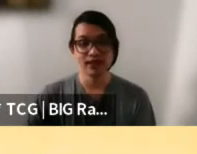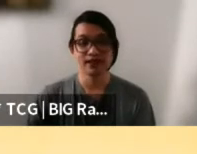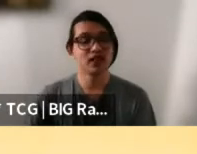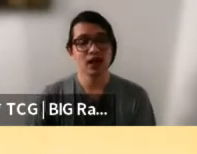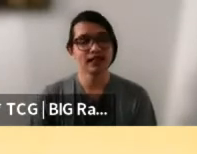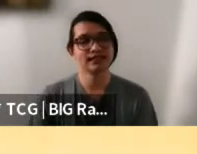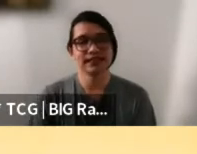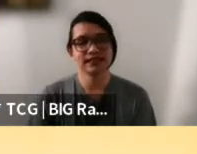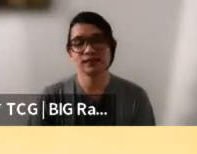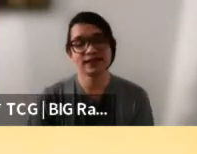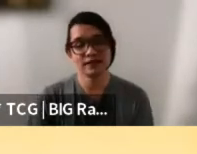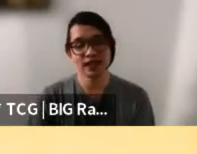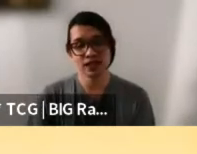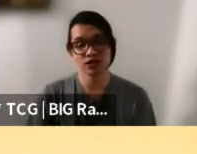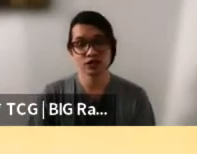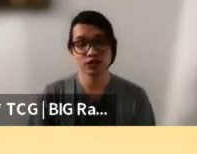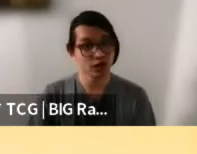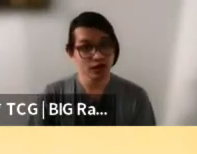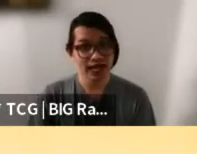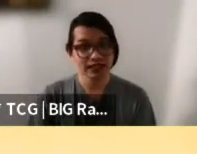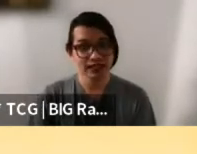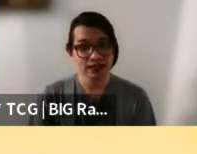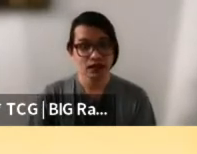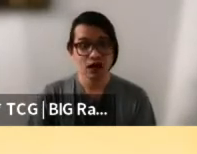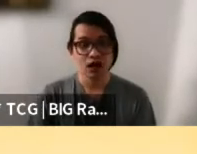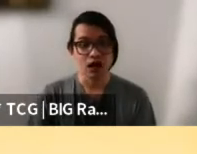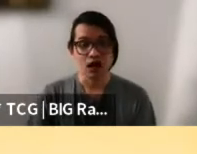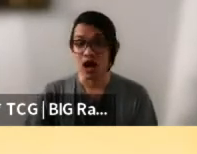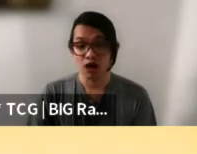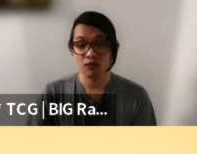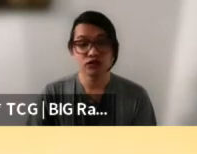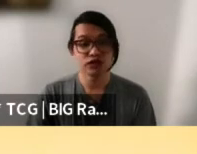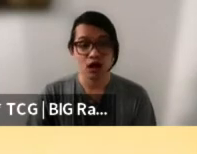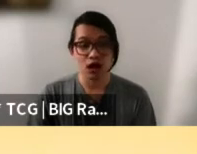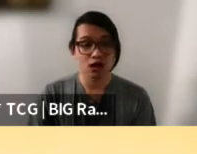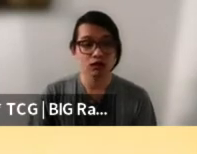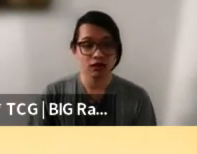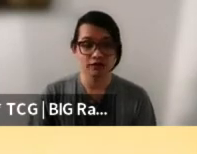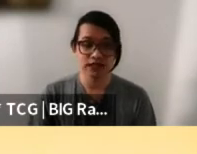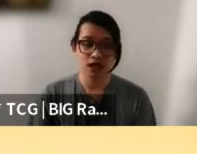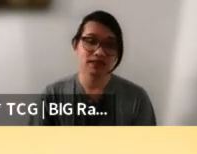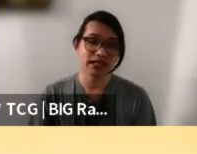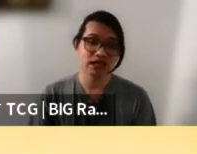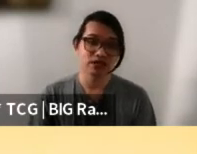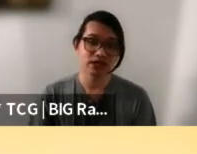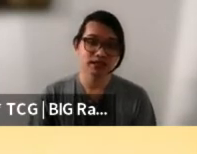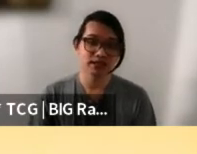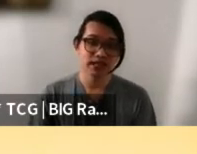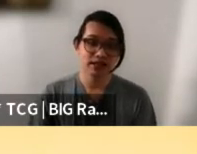It is not a site specific issue to Turtle Island, almost all of the top 10 countries